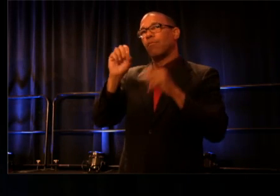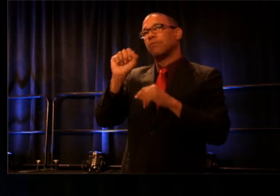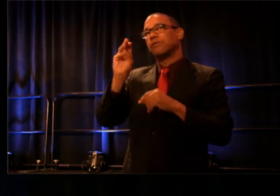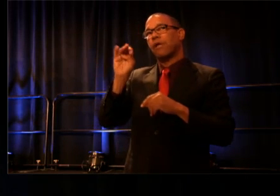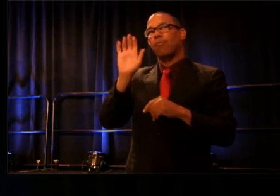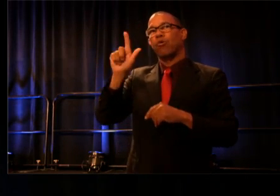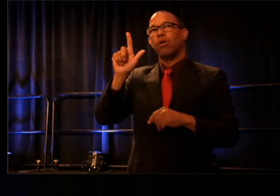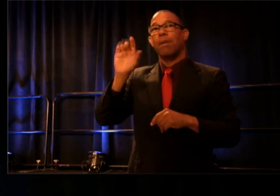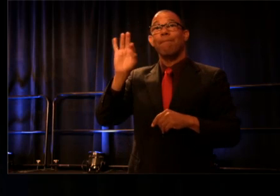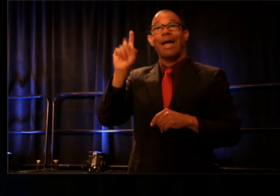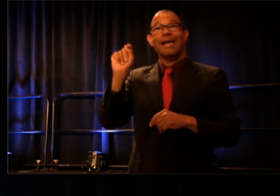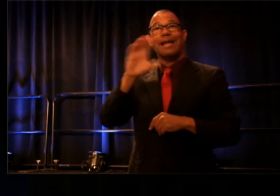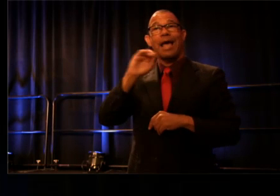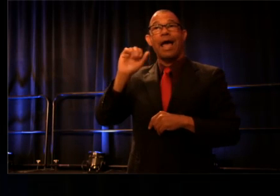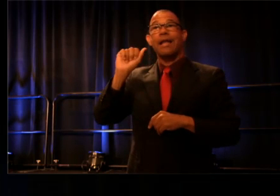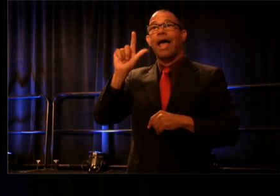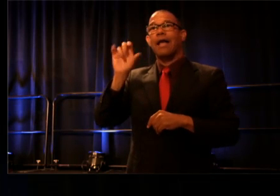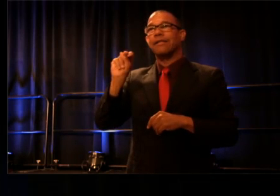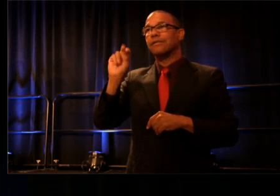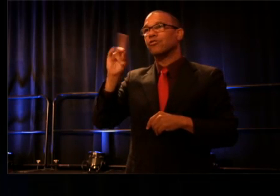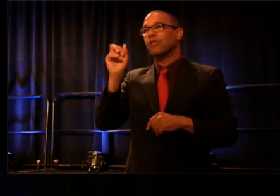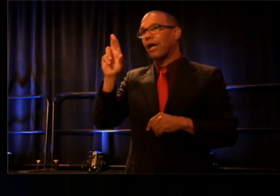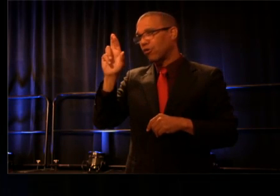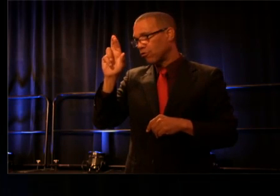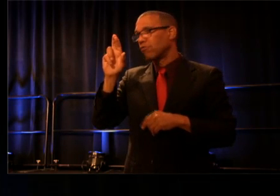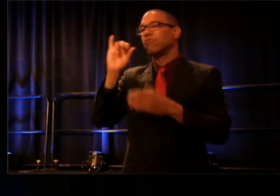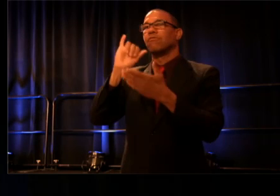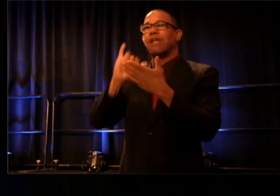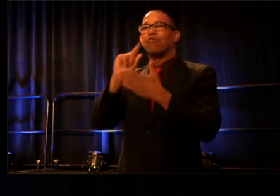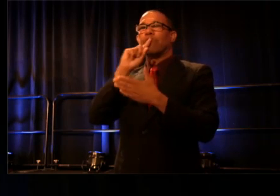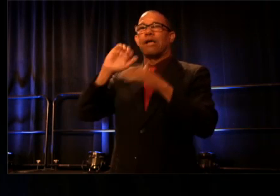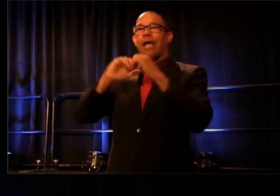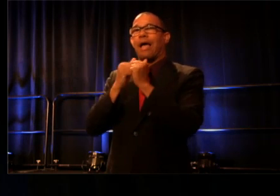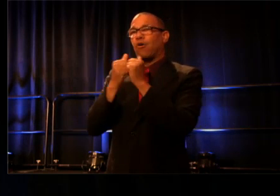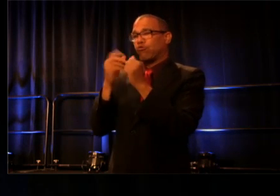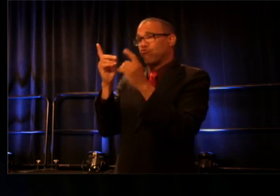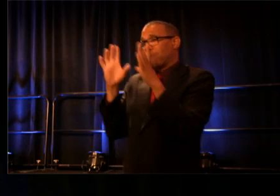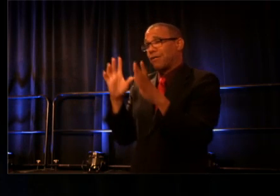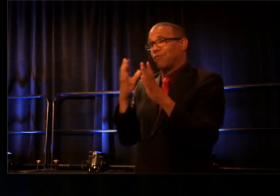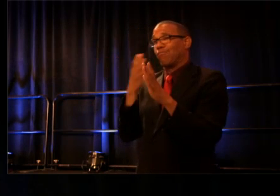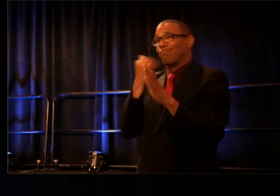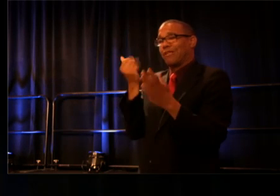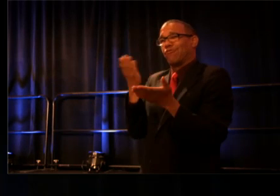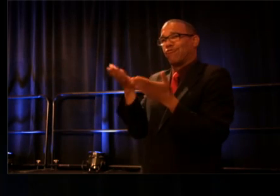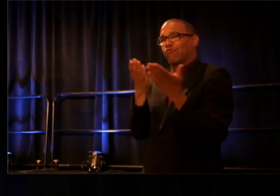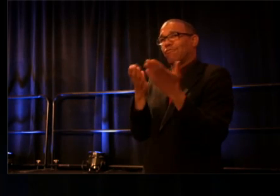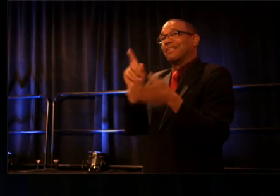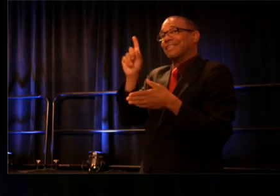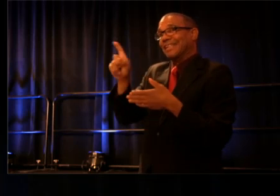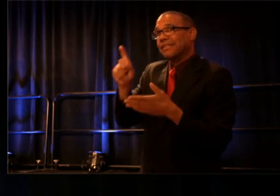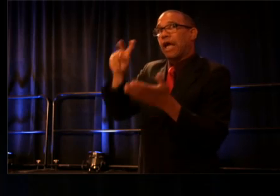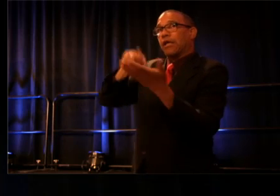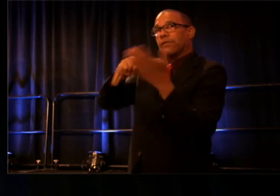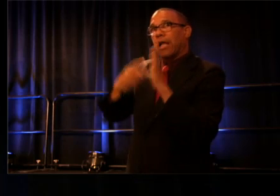That singular chronicle of how a director might best serve the needs and intentions of a playwright. An advocacy,